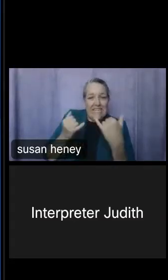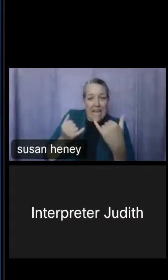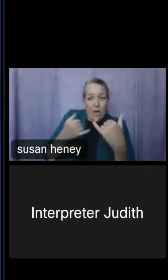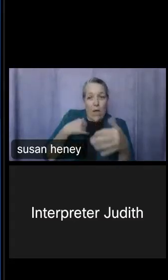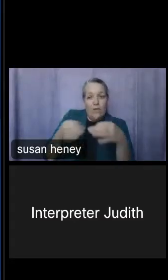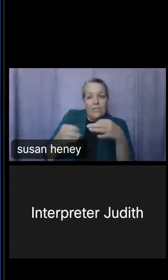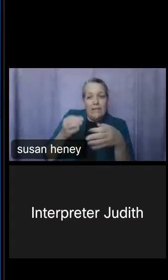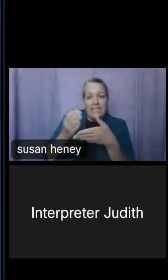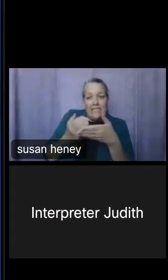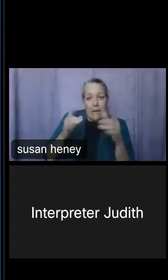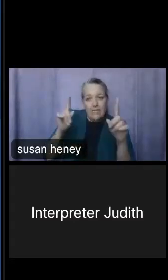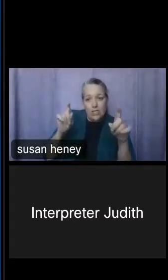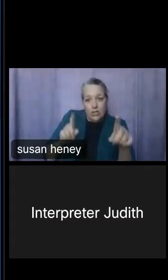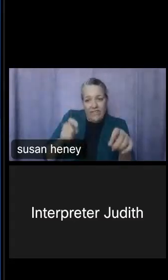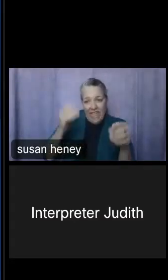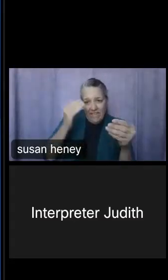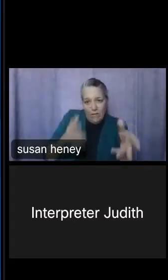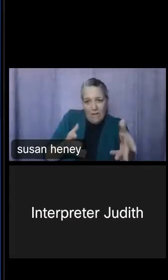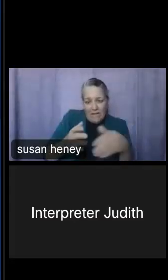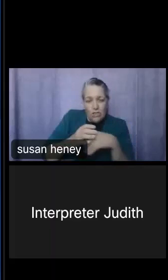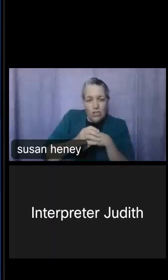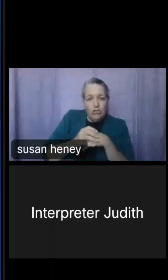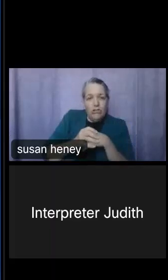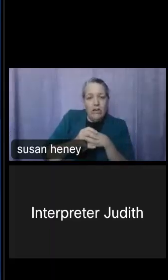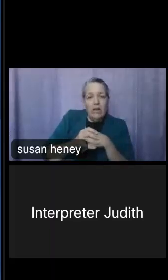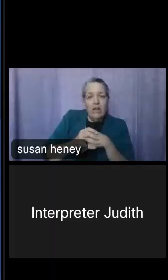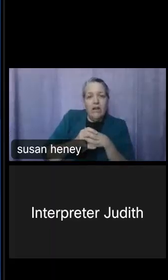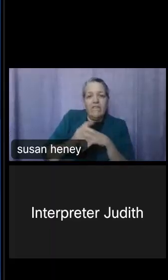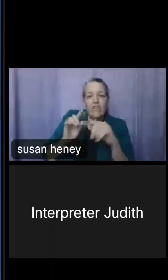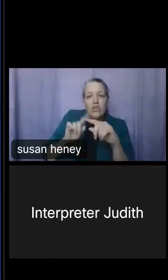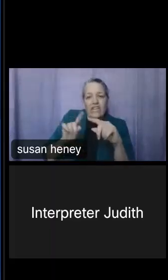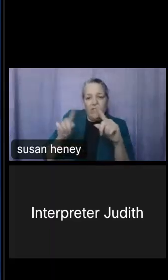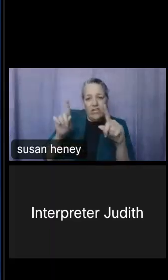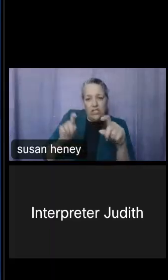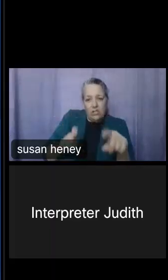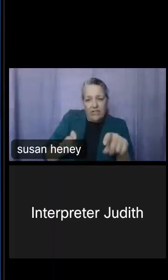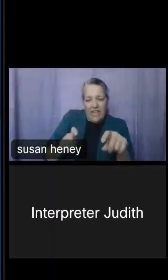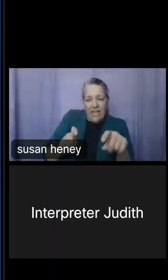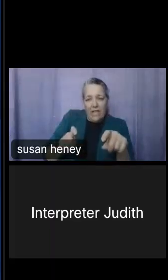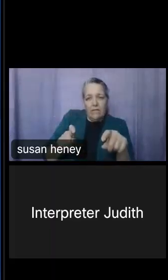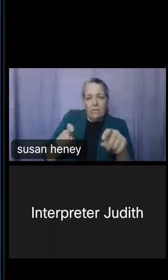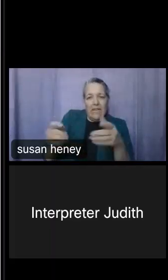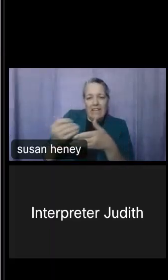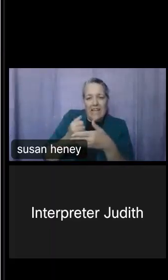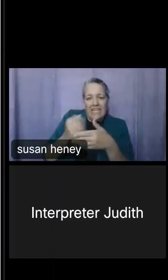survey information for the surveys that the Census offers that collect disability data.